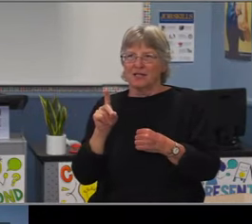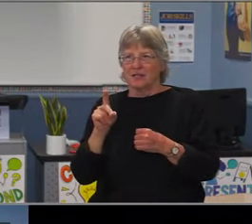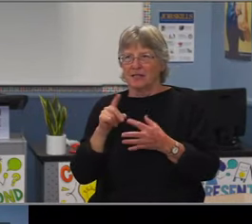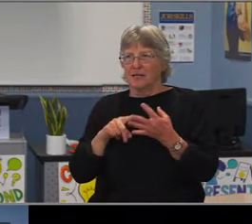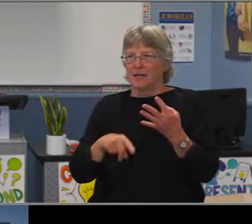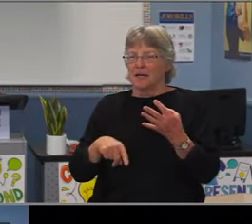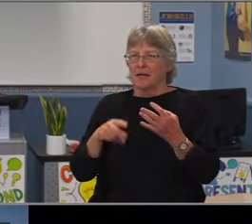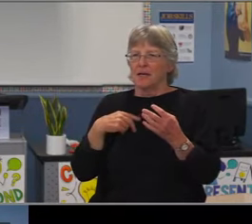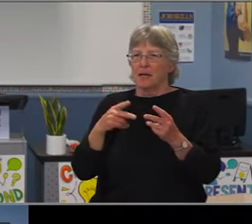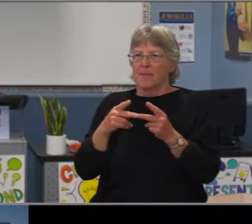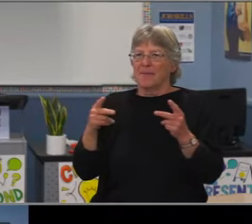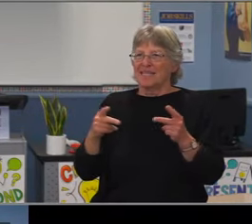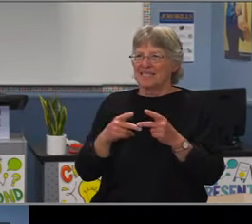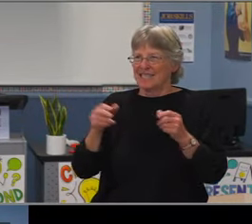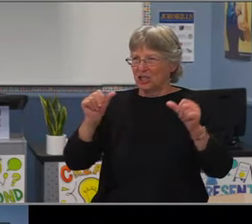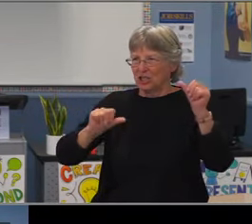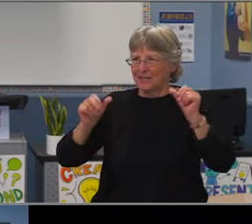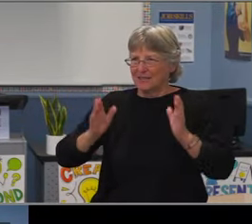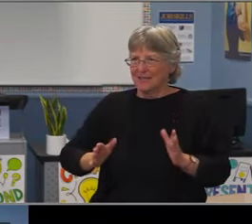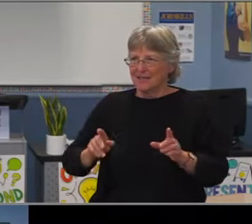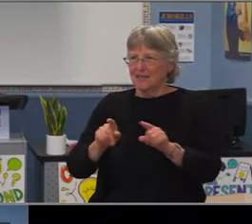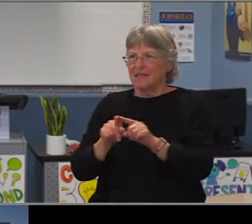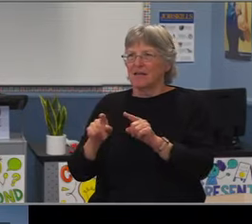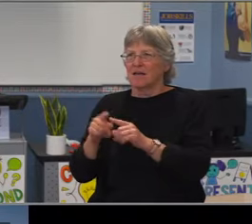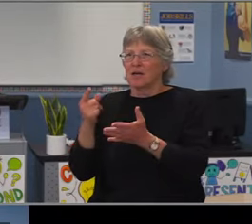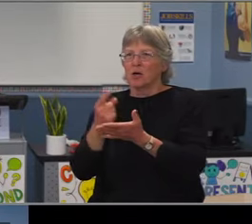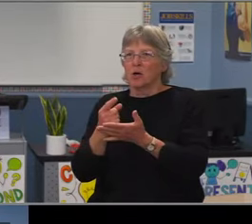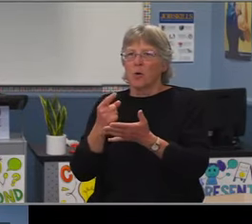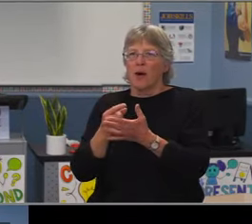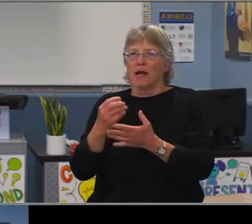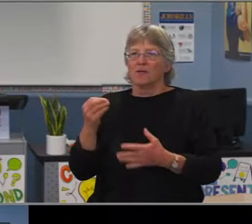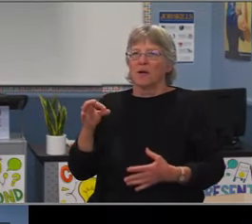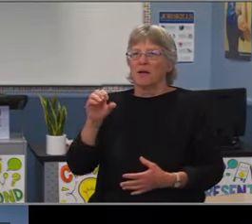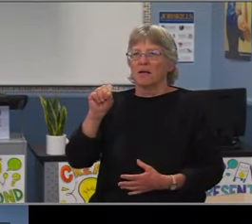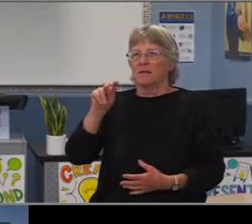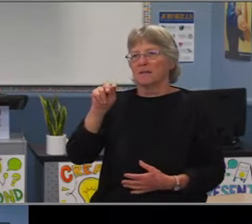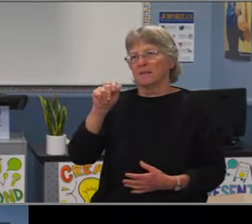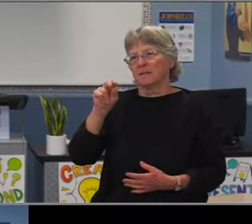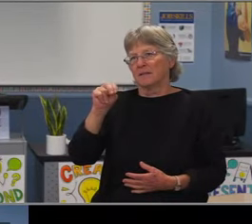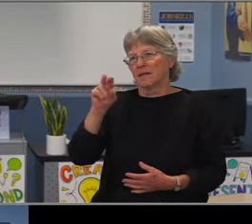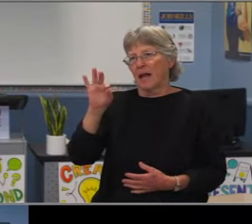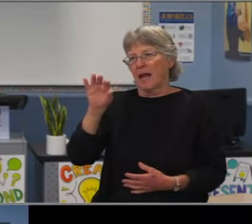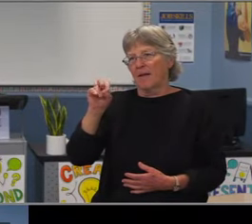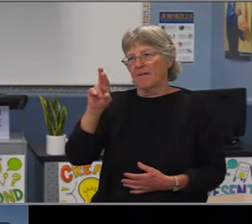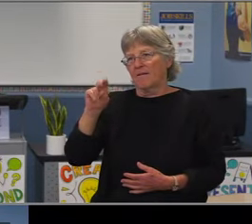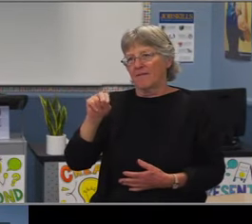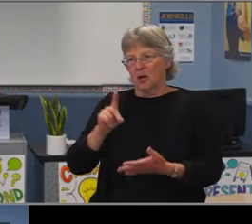And it should serve as a model point for equity in our district.